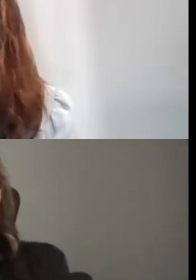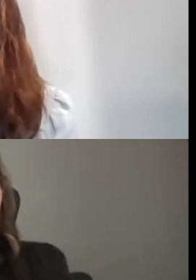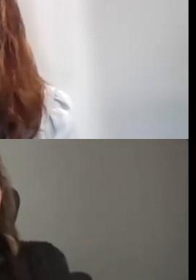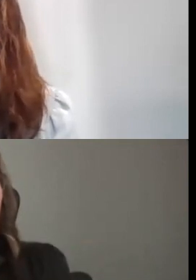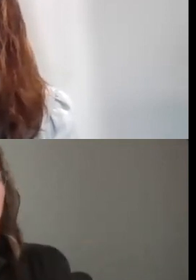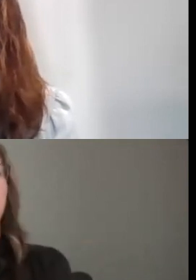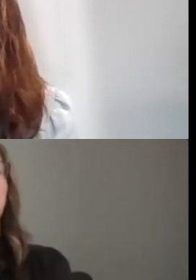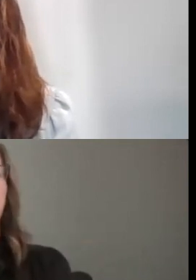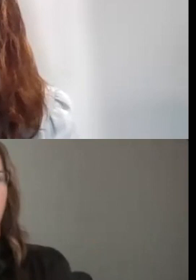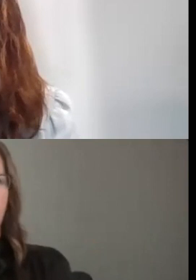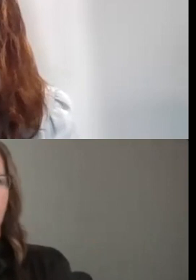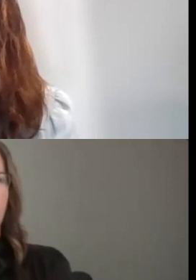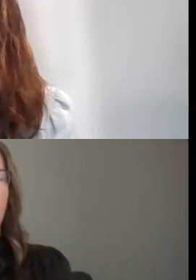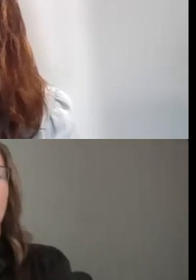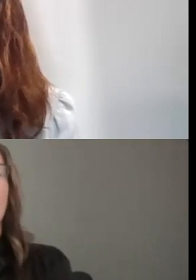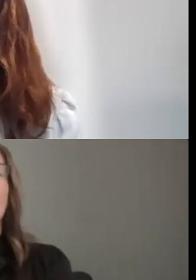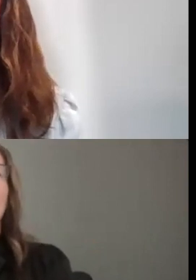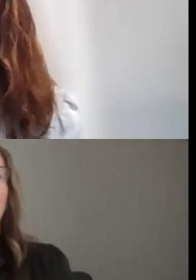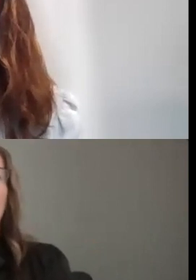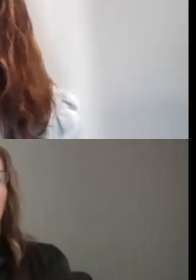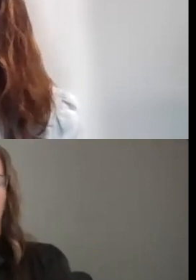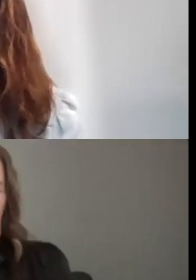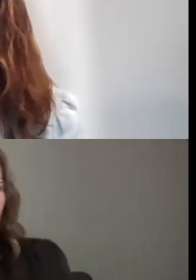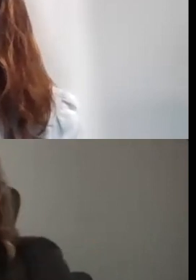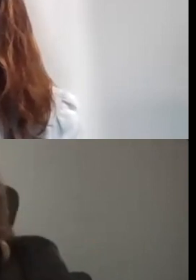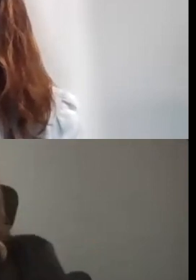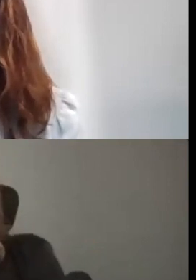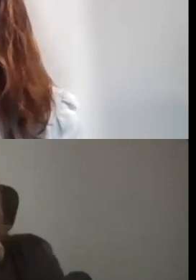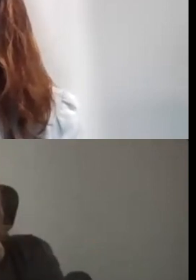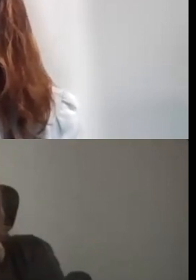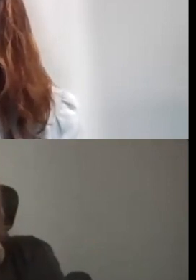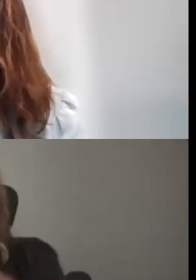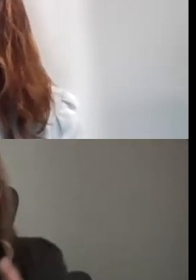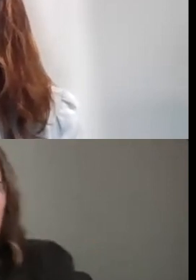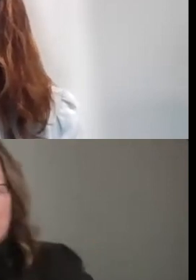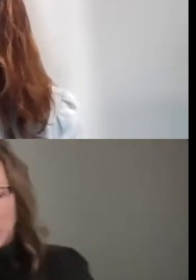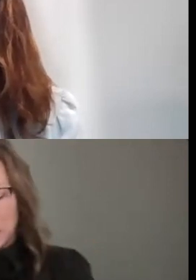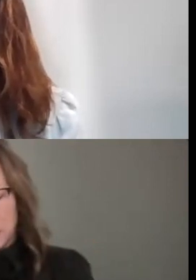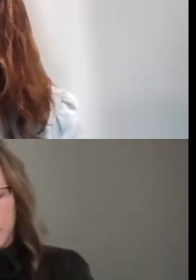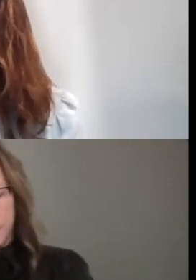AND THAT MIGHT SOUND LIKE OF COURSE THAT'S WHAT WE'LL DO, BUT OFTEN YOU DON'T WANT PANELISTS